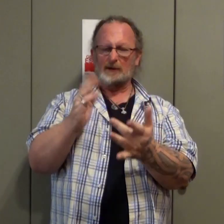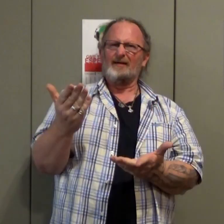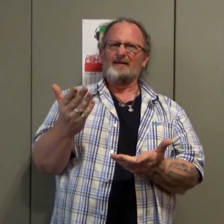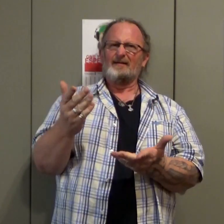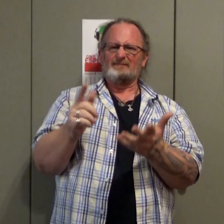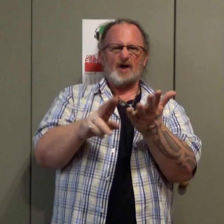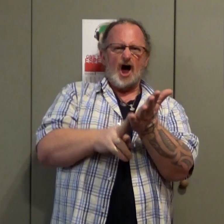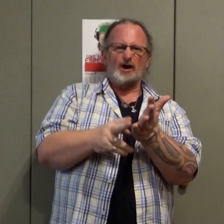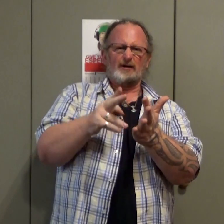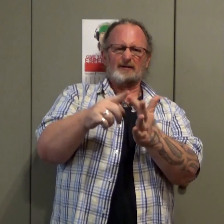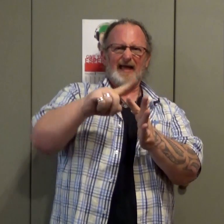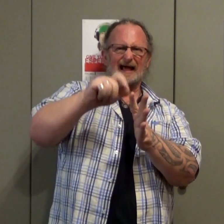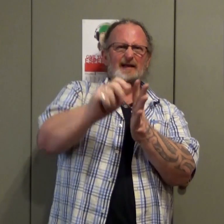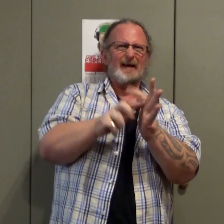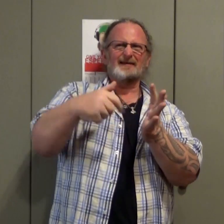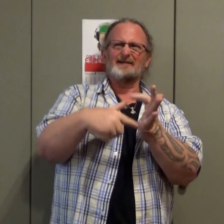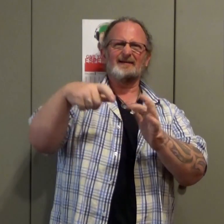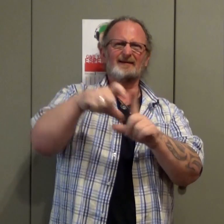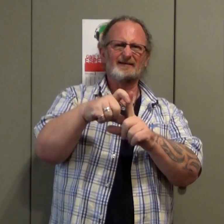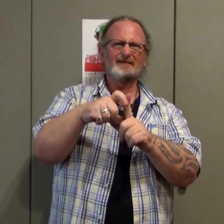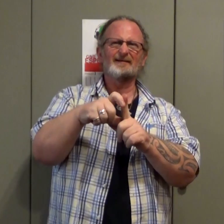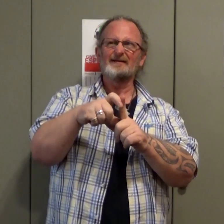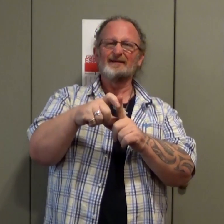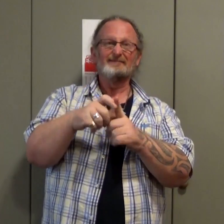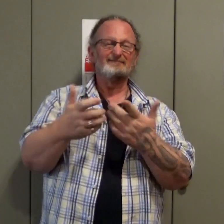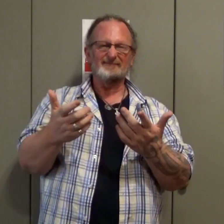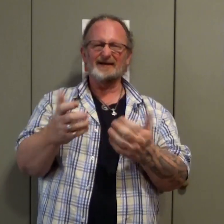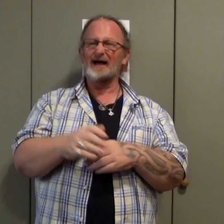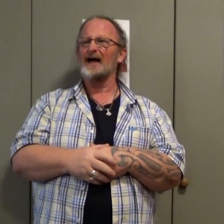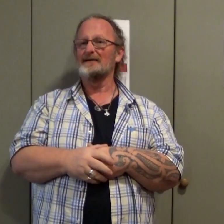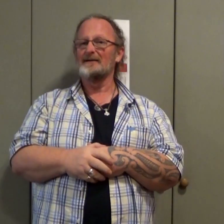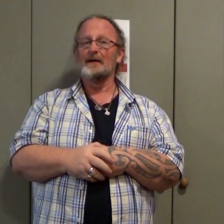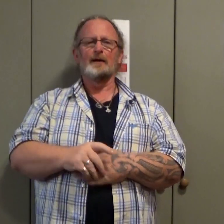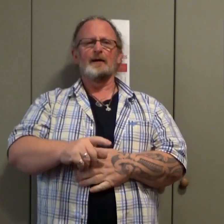or this sign is a little different it means that something completely unexpected.